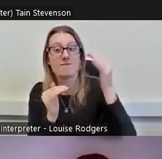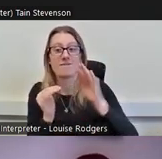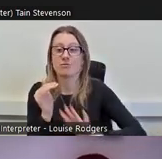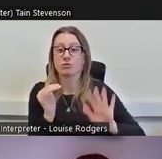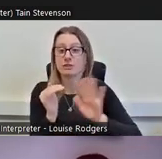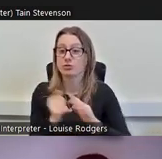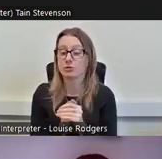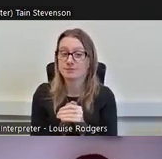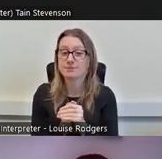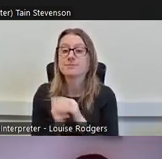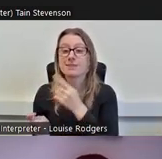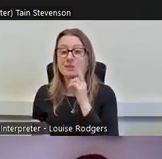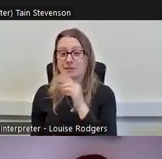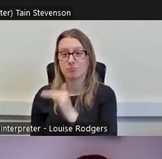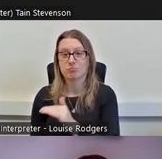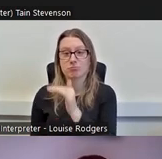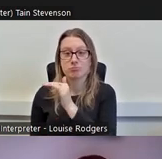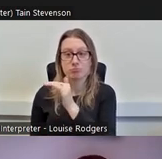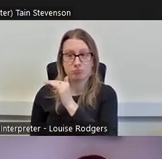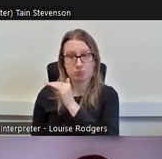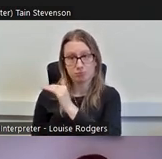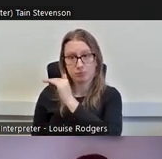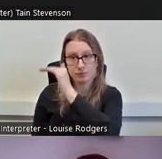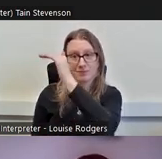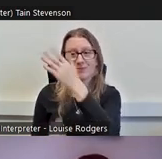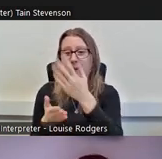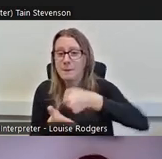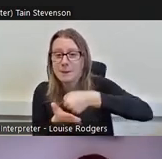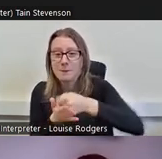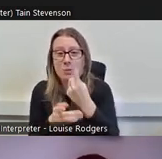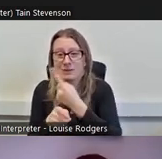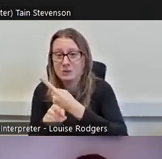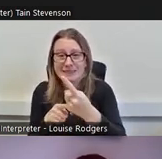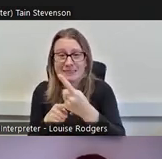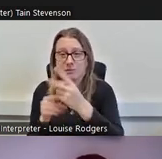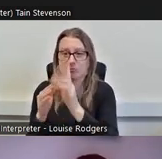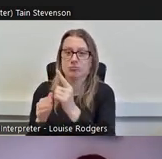that engaged with the historic environment at least once a week, the participation rate is a